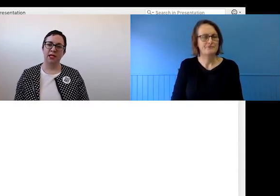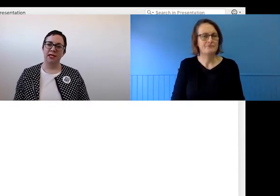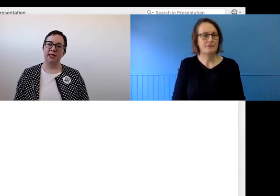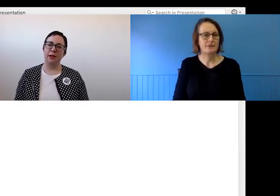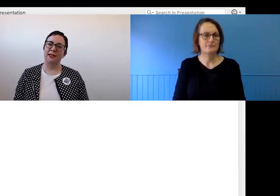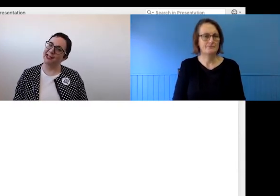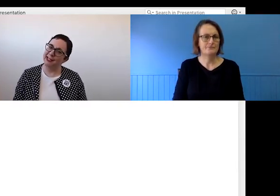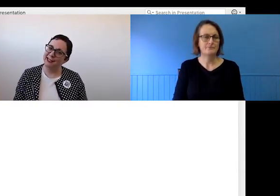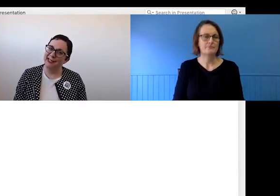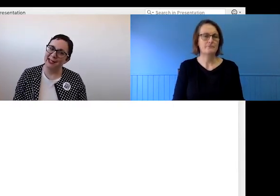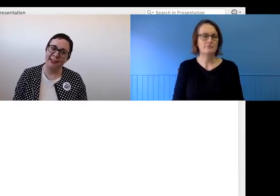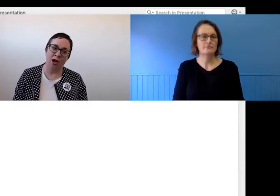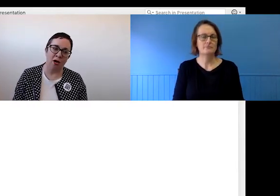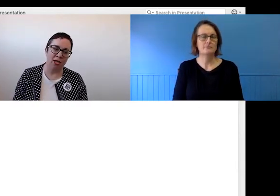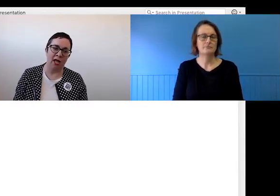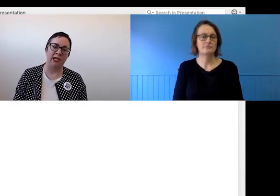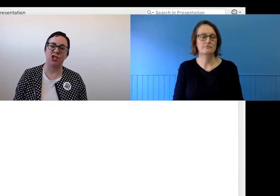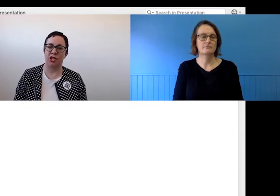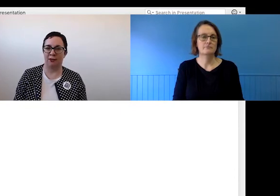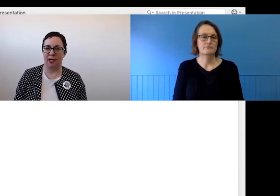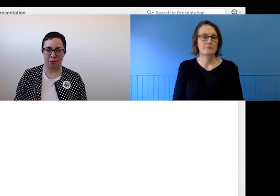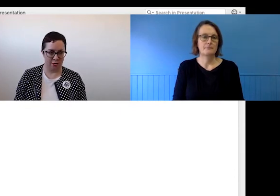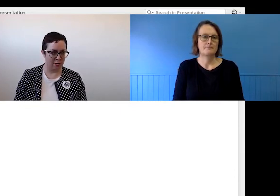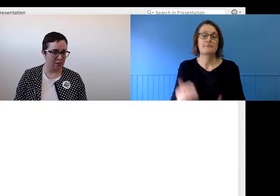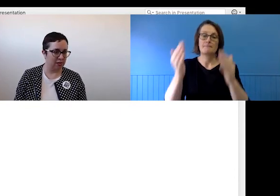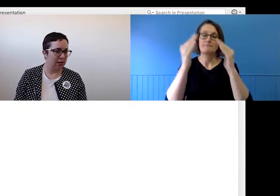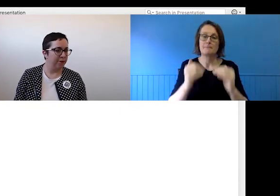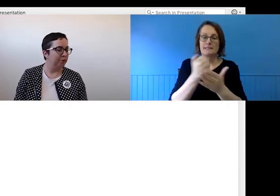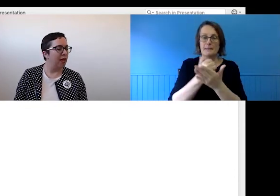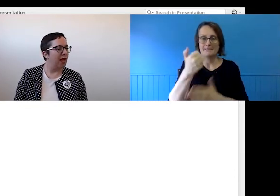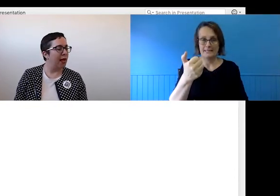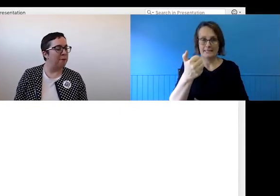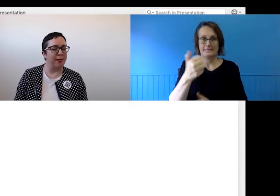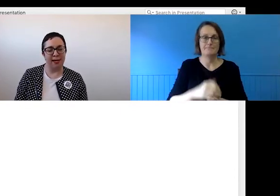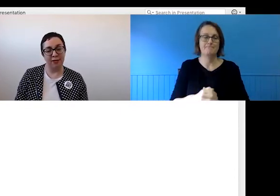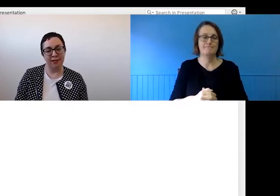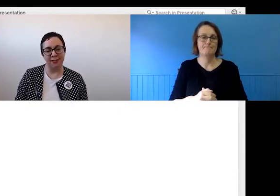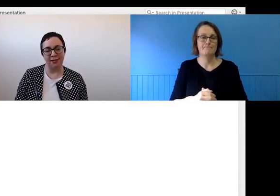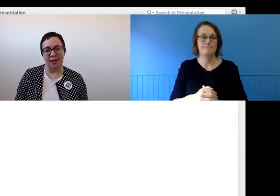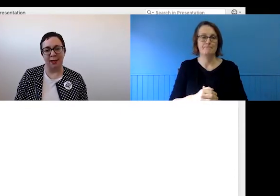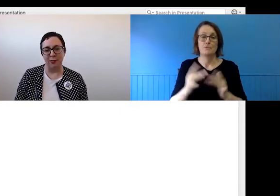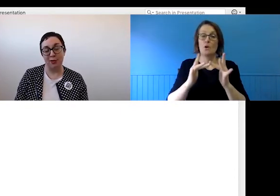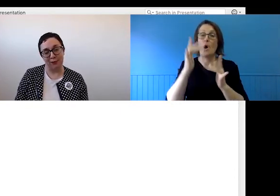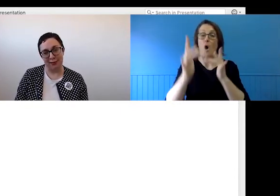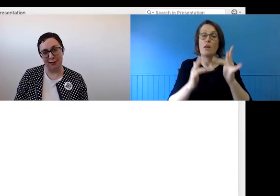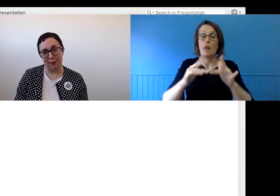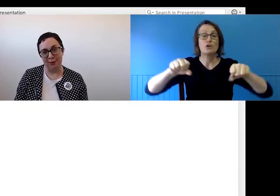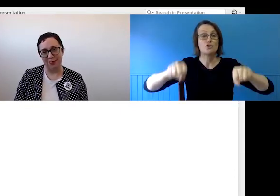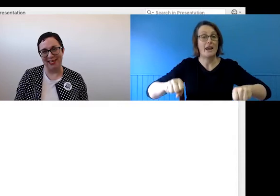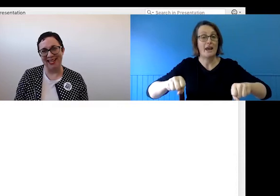Tip no. is, "Onine Sharing Protocols". Many of us, most of us,